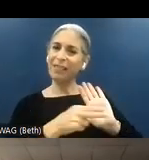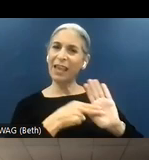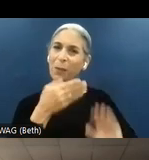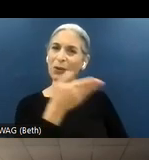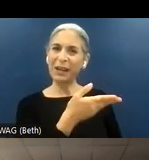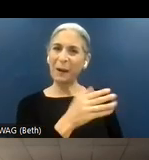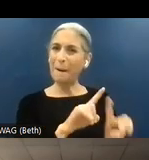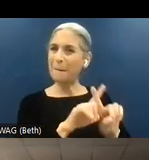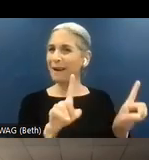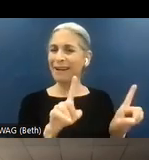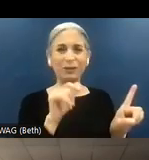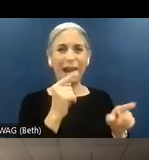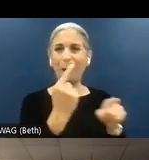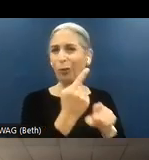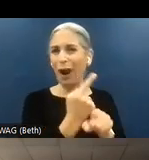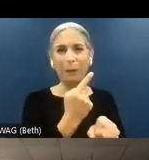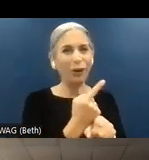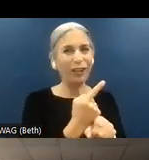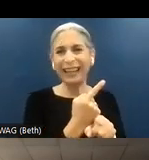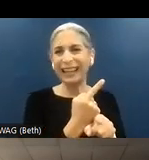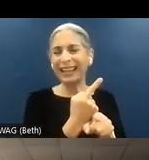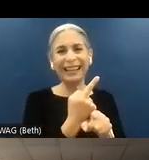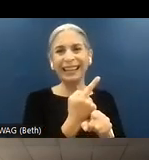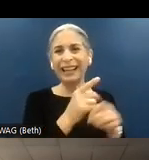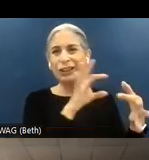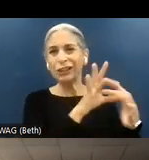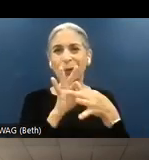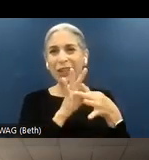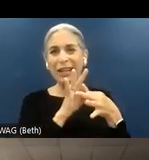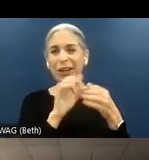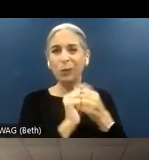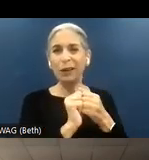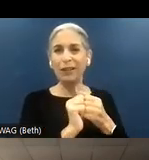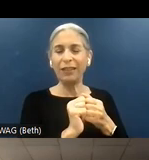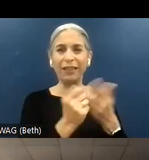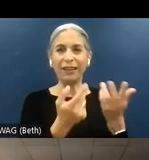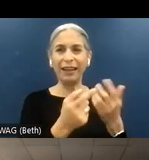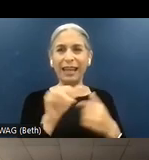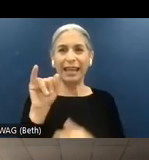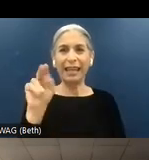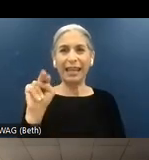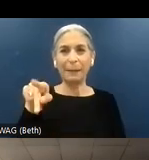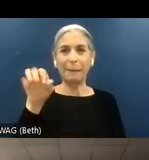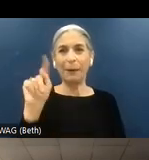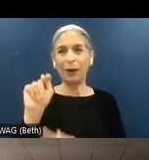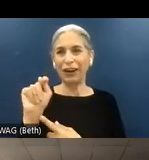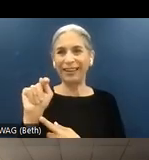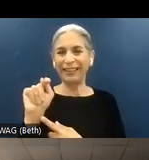it was not properly associated to its corresponding input. So from a technical point of view.